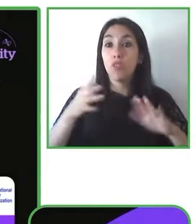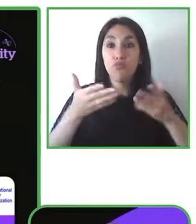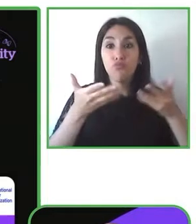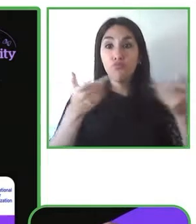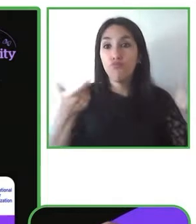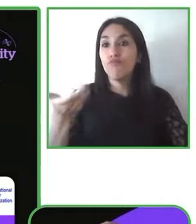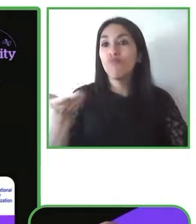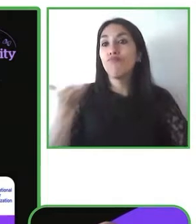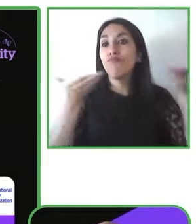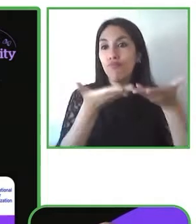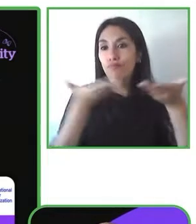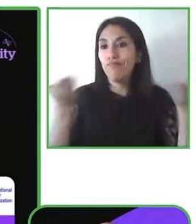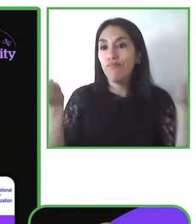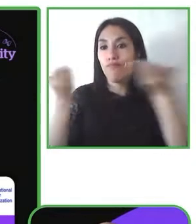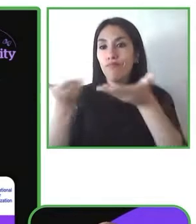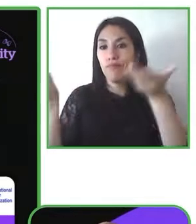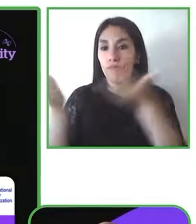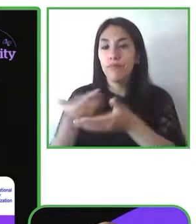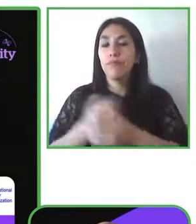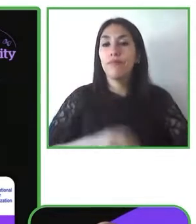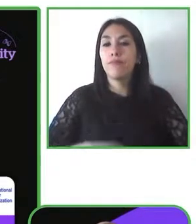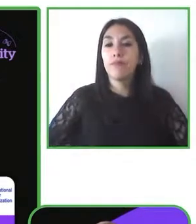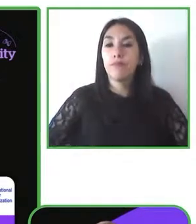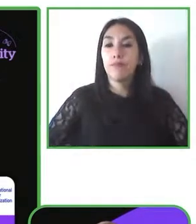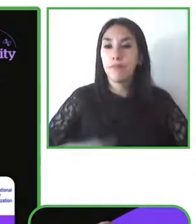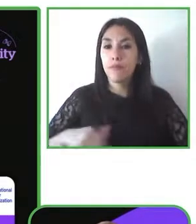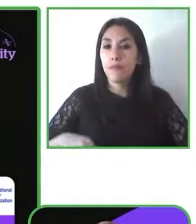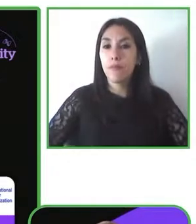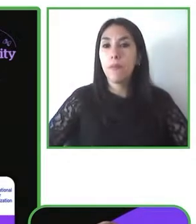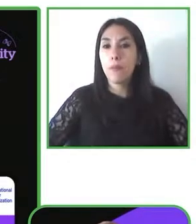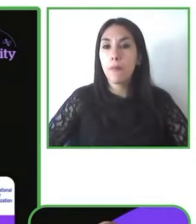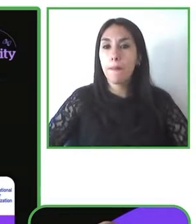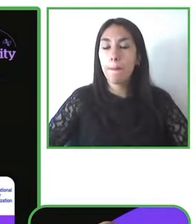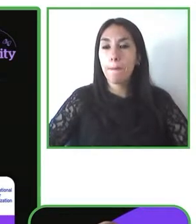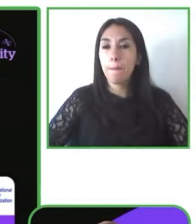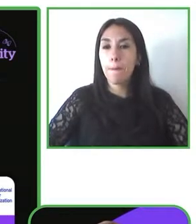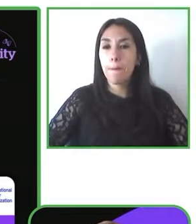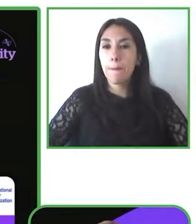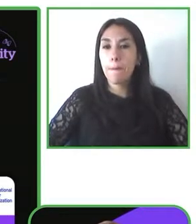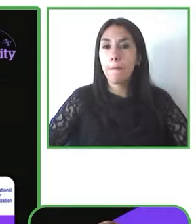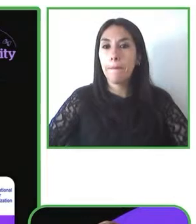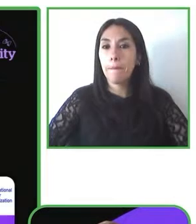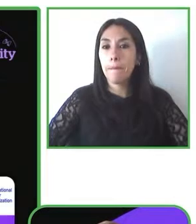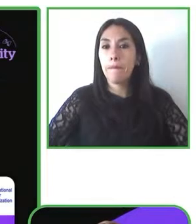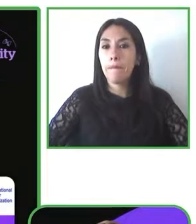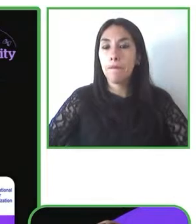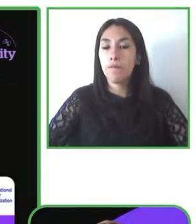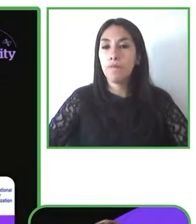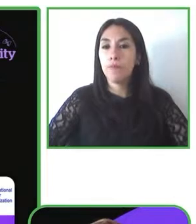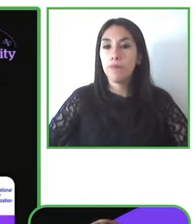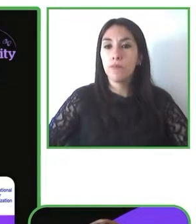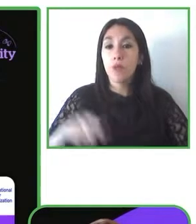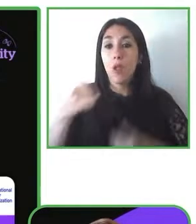on this work and program a global and regional accessibility practices with experts empowers and